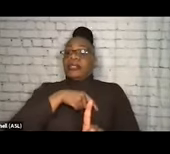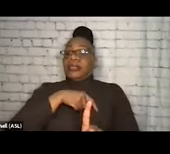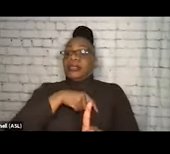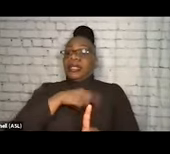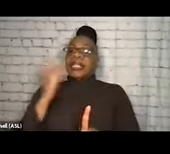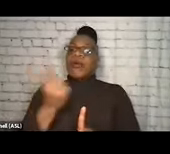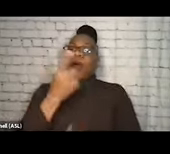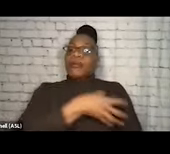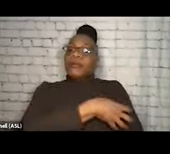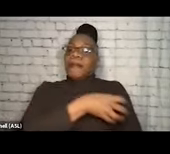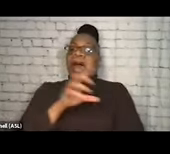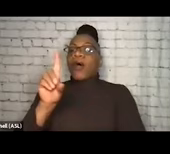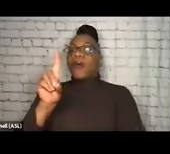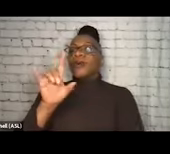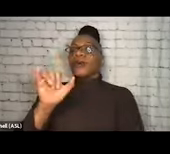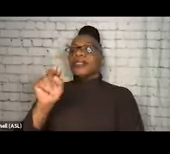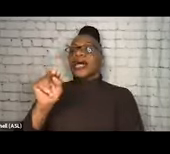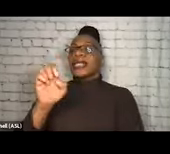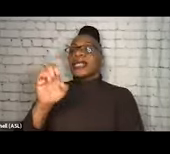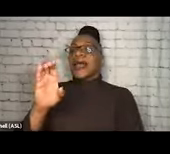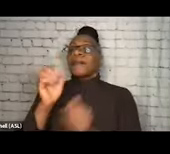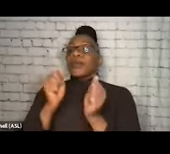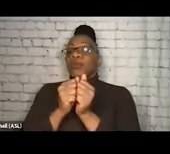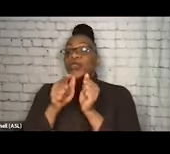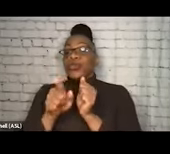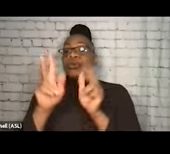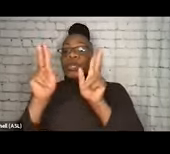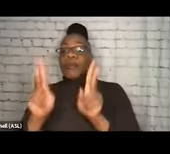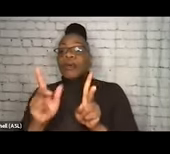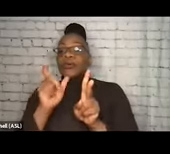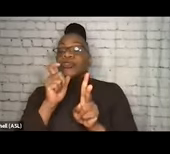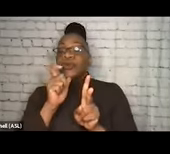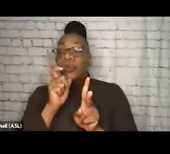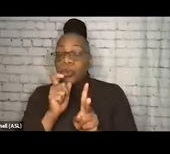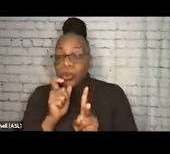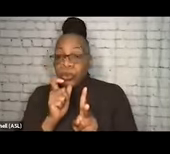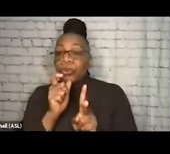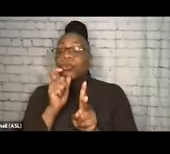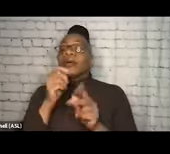with you as the person who's just the gateway to services, but how can we reduce that?